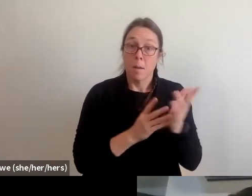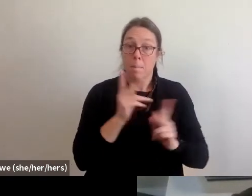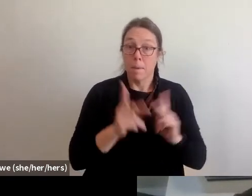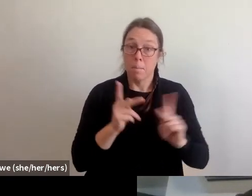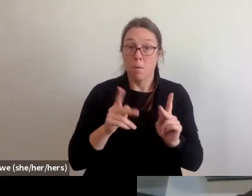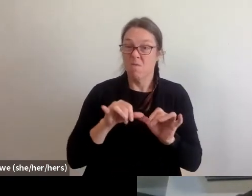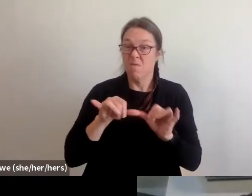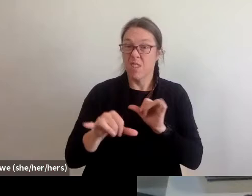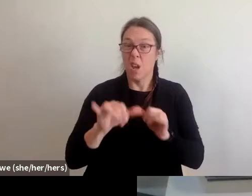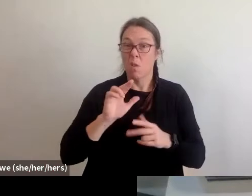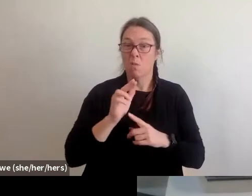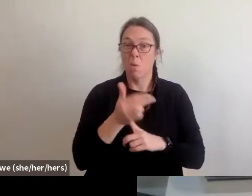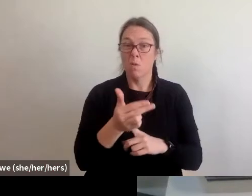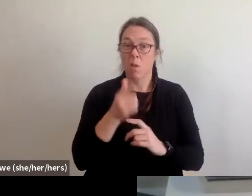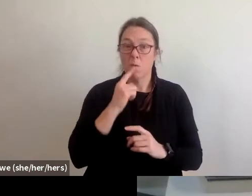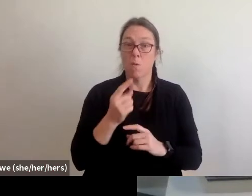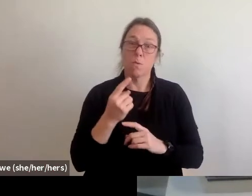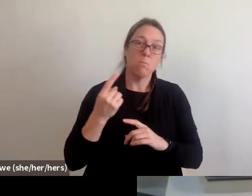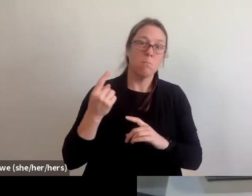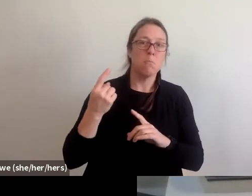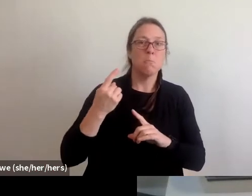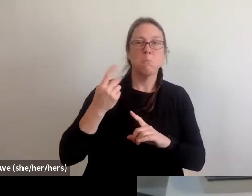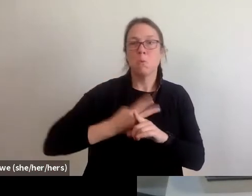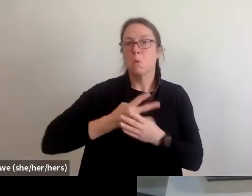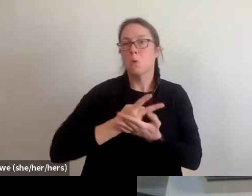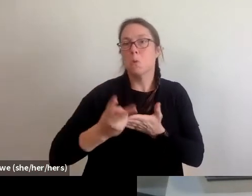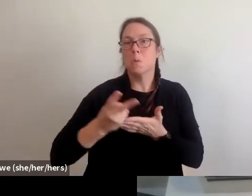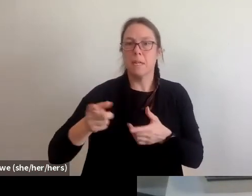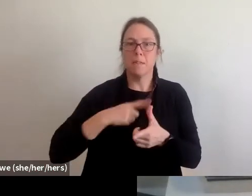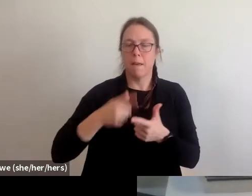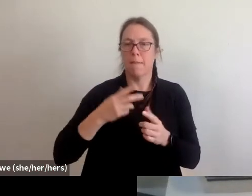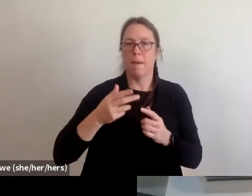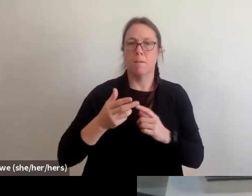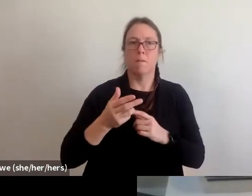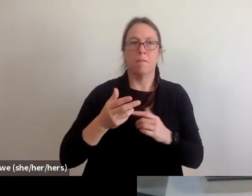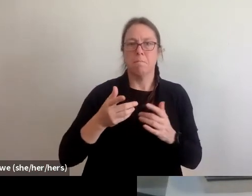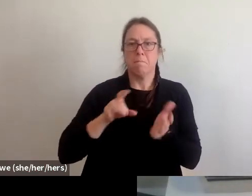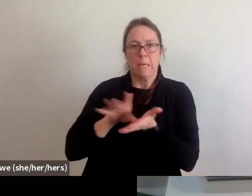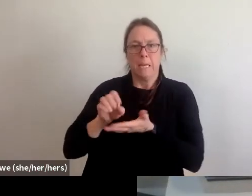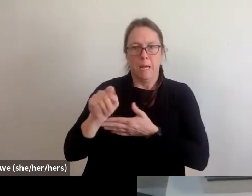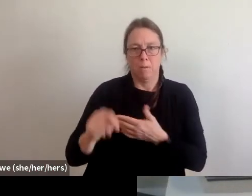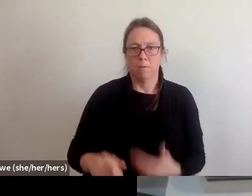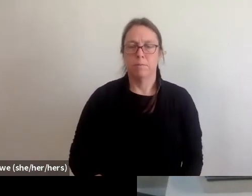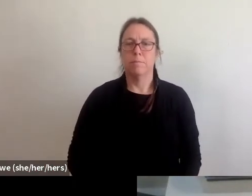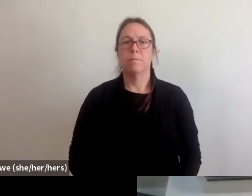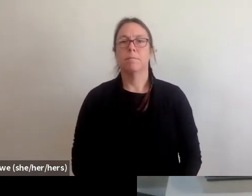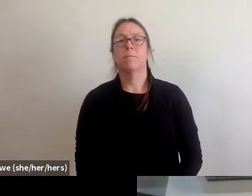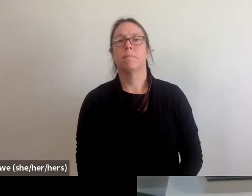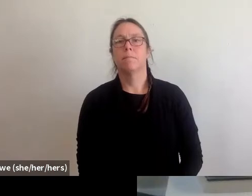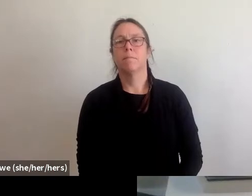after they access that. So it's important to remember, to always keep in mind that they're going on two weekend increments